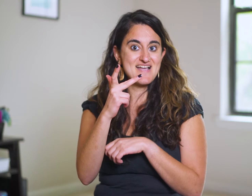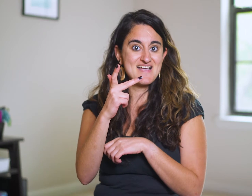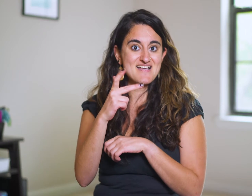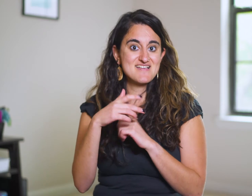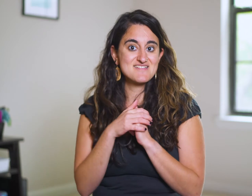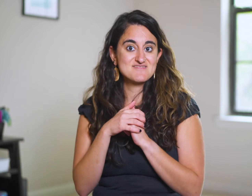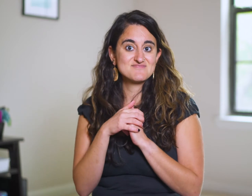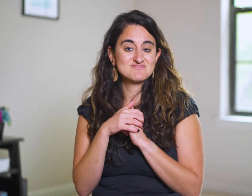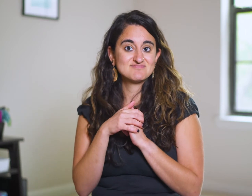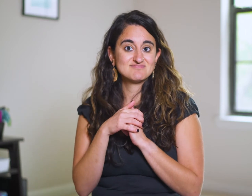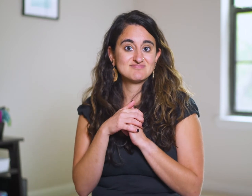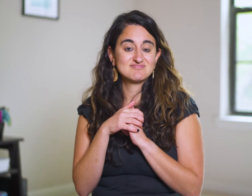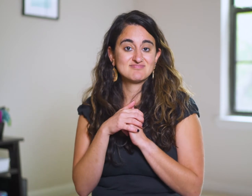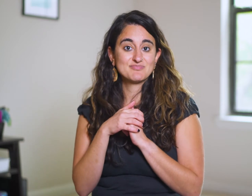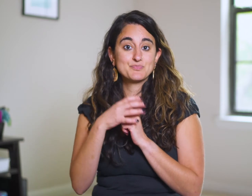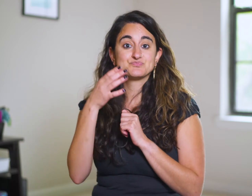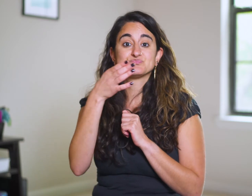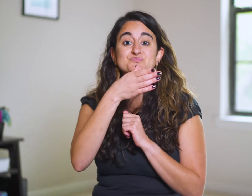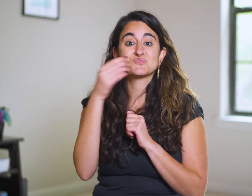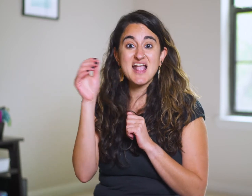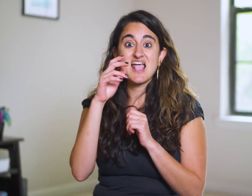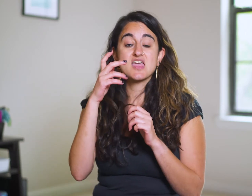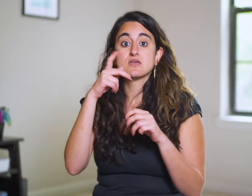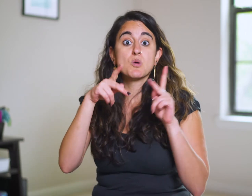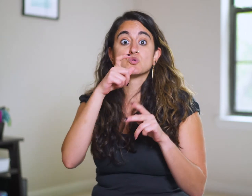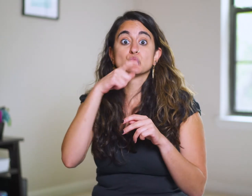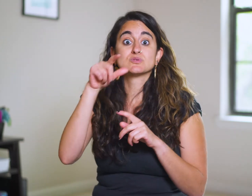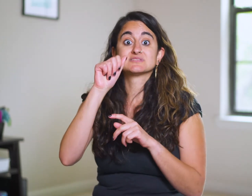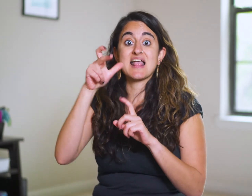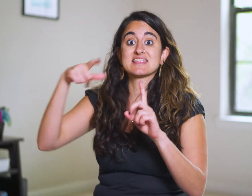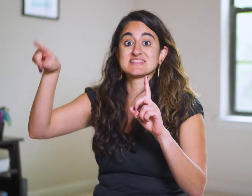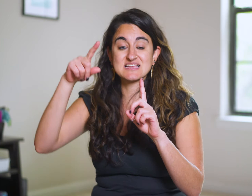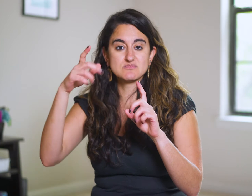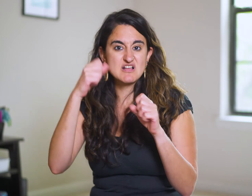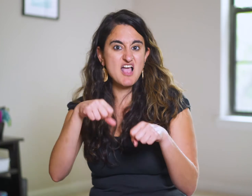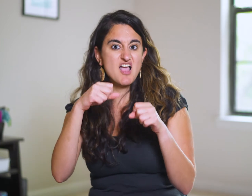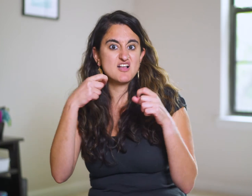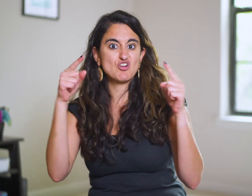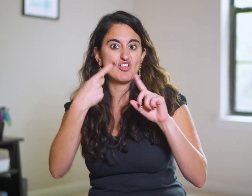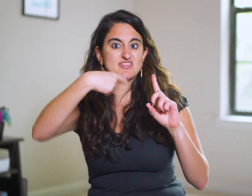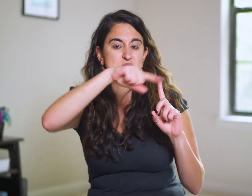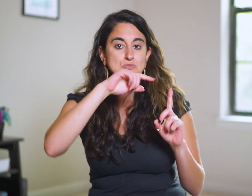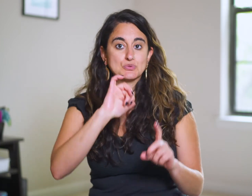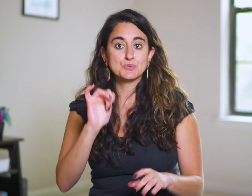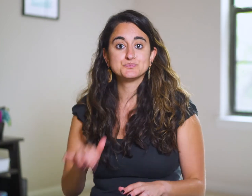and plunder the goods of anyone who attacks them!